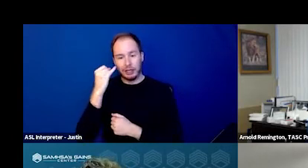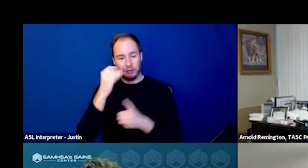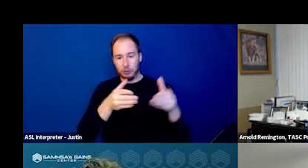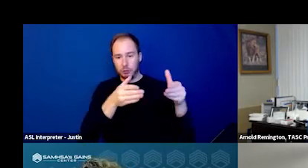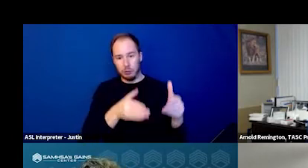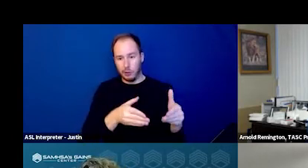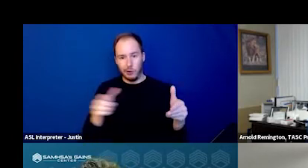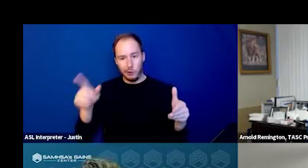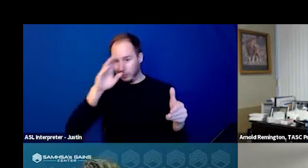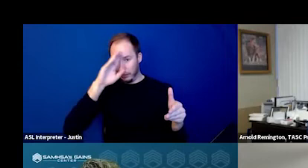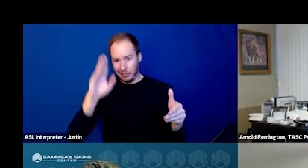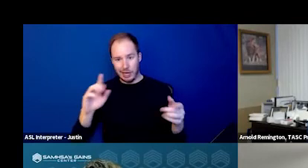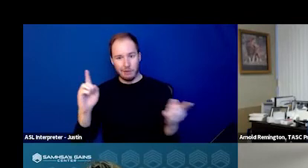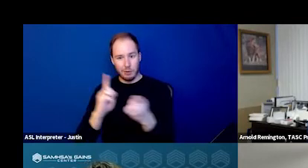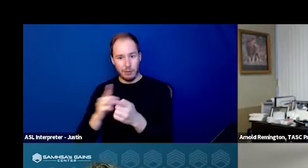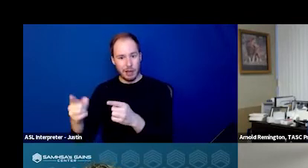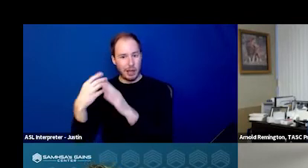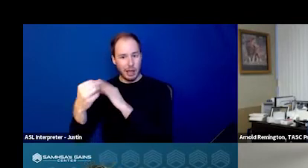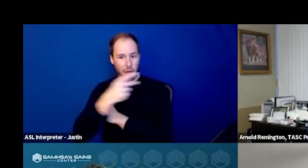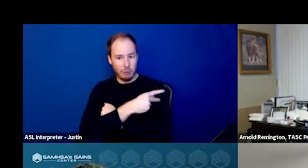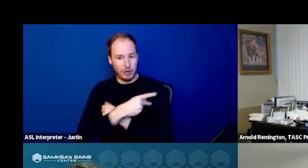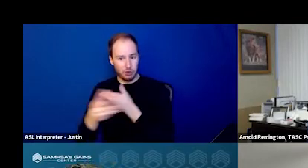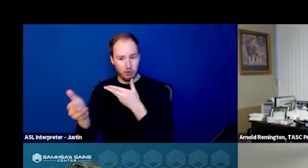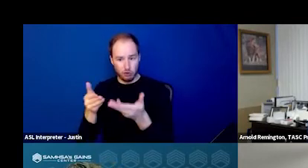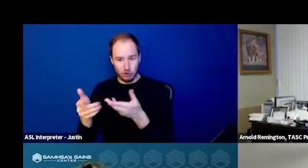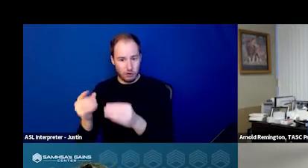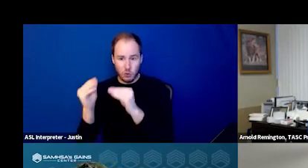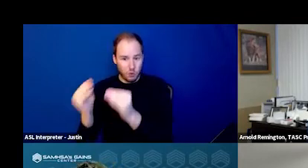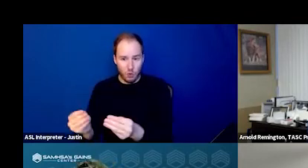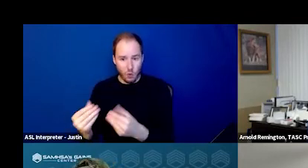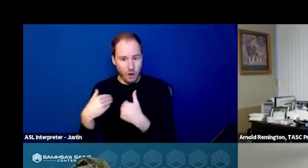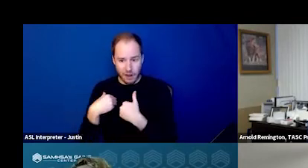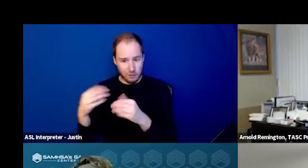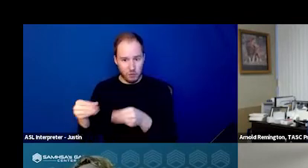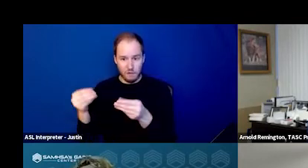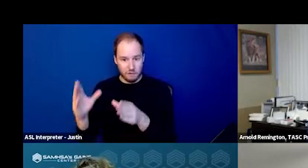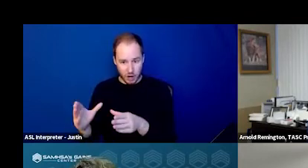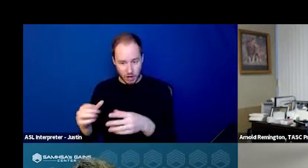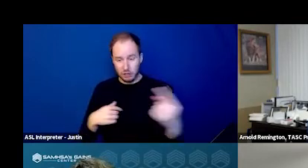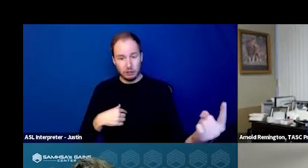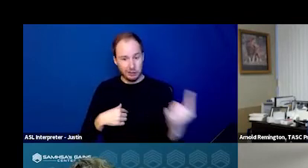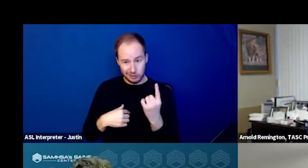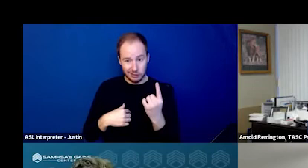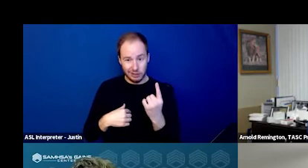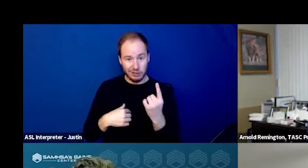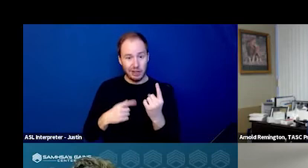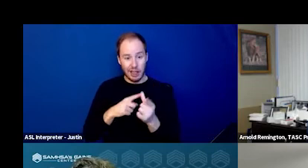has never engaged in outpatient services or does not have an outpatient provider at the time, it's only about 42%.